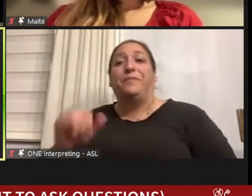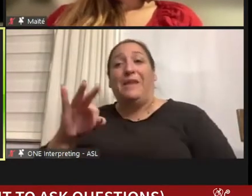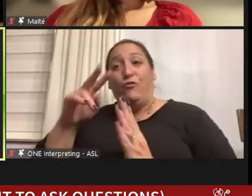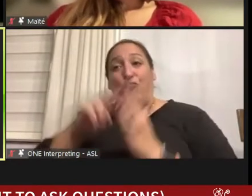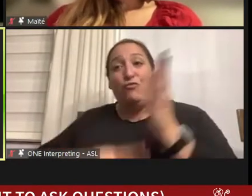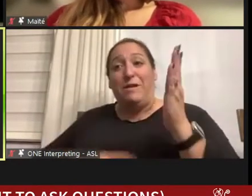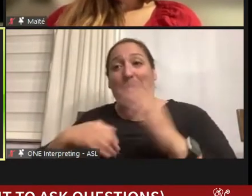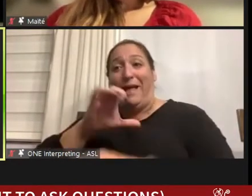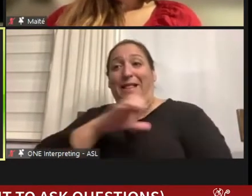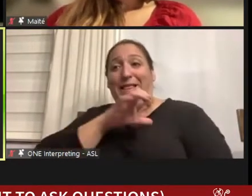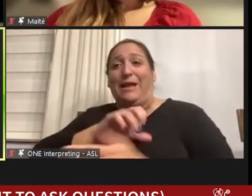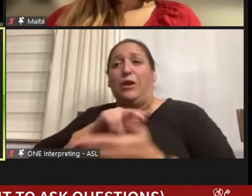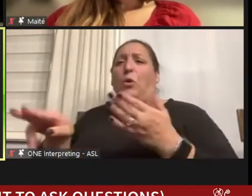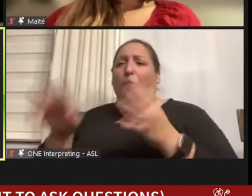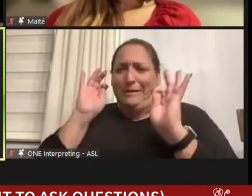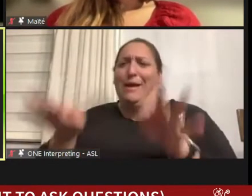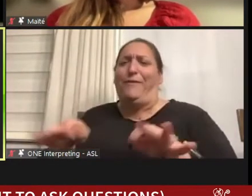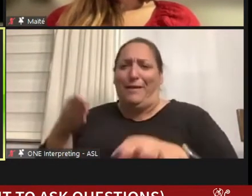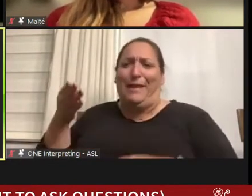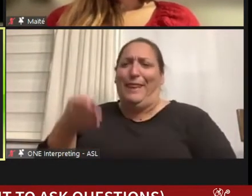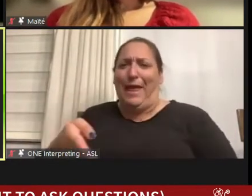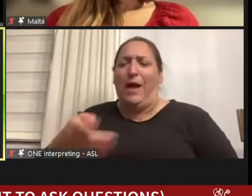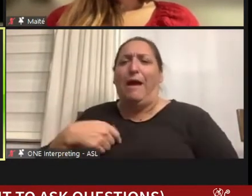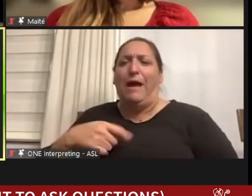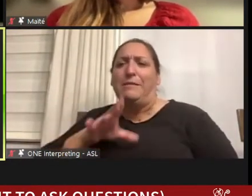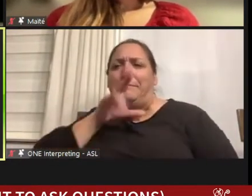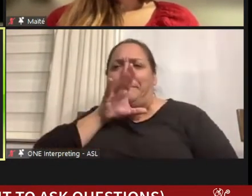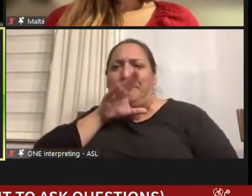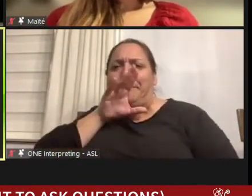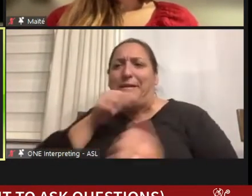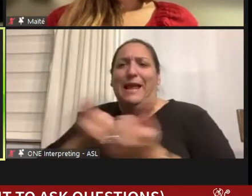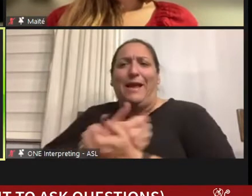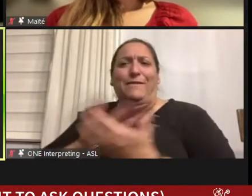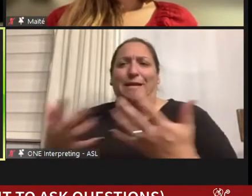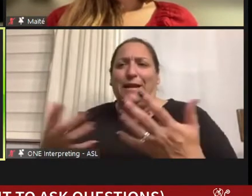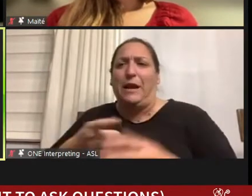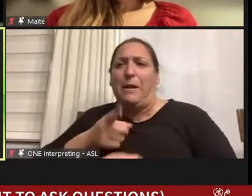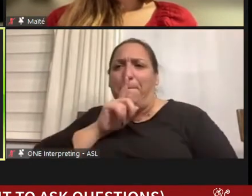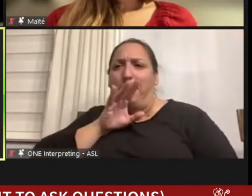much all in there, and even though dictation software is a much better